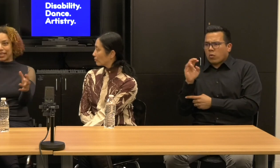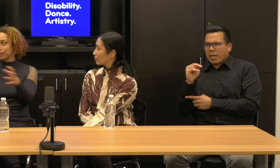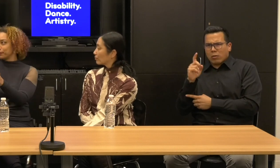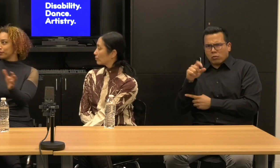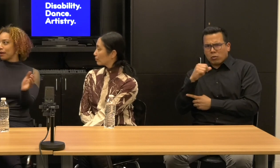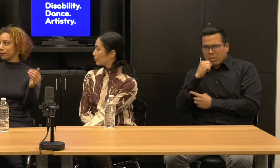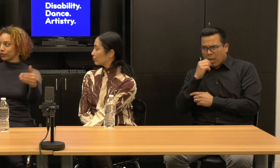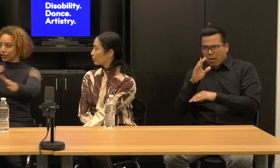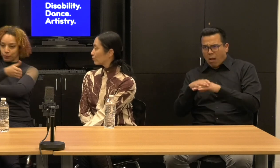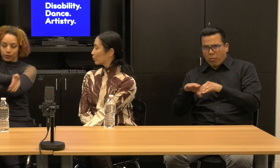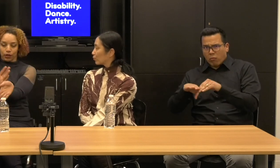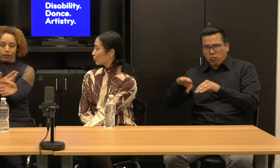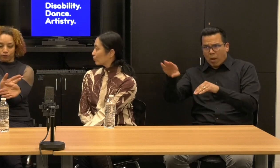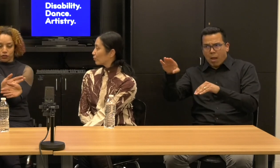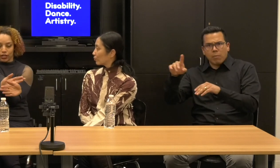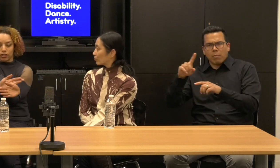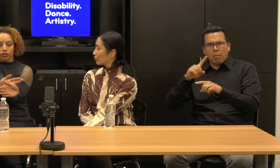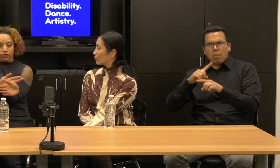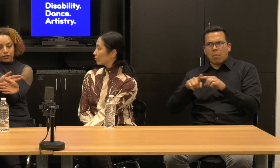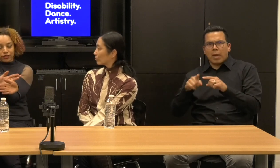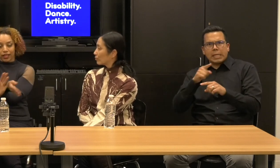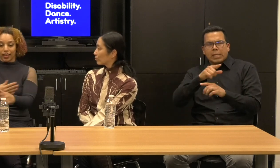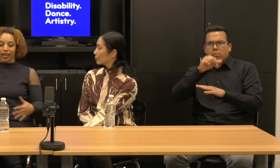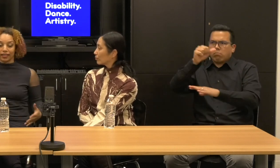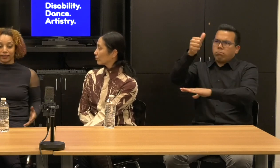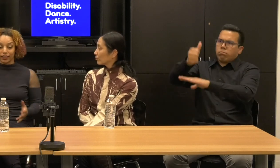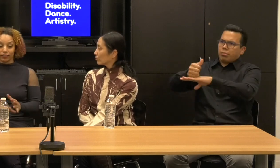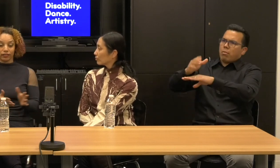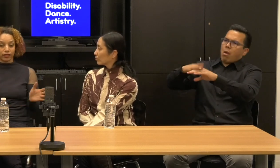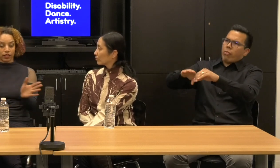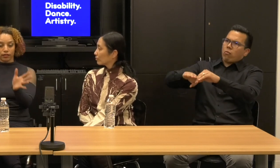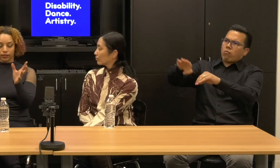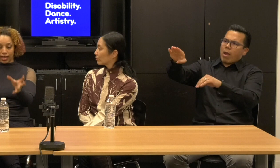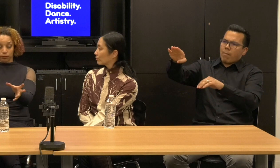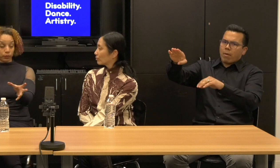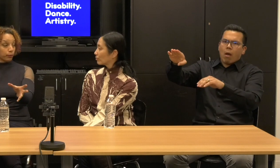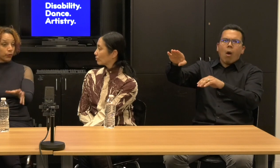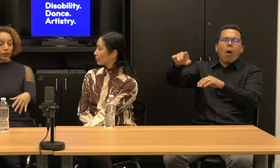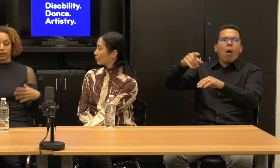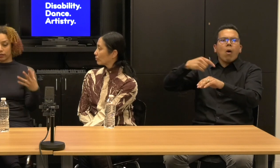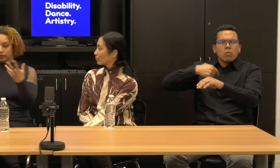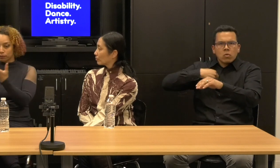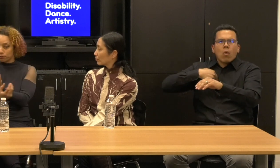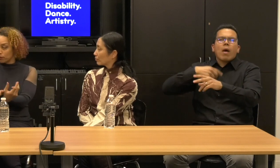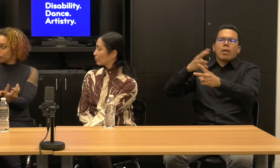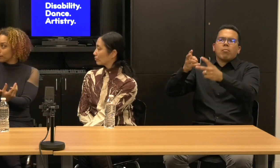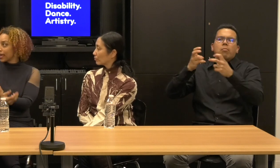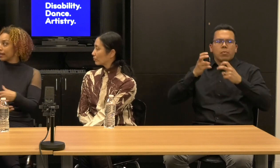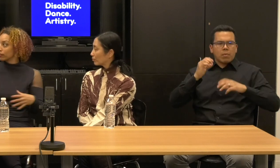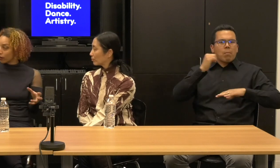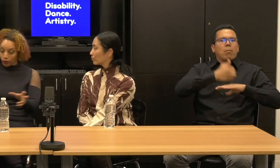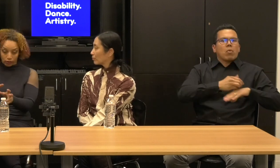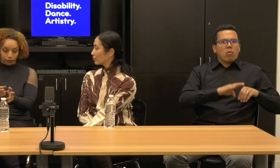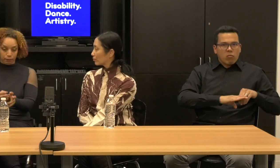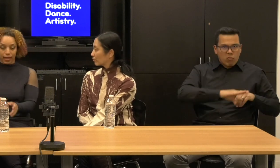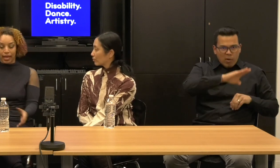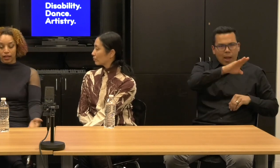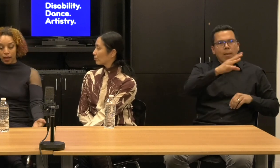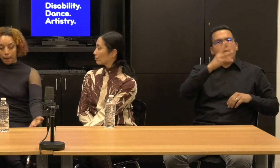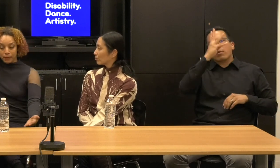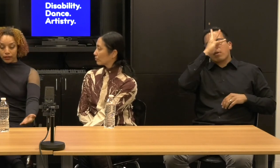And then the set was born and this movement began, the choreography began.